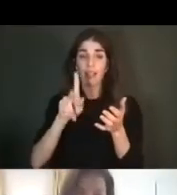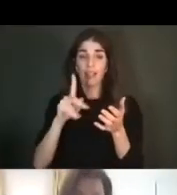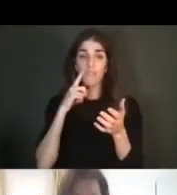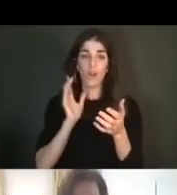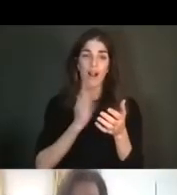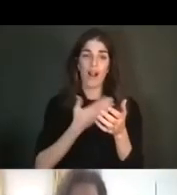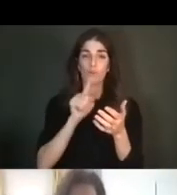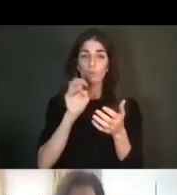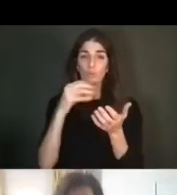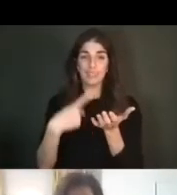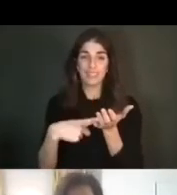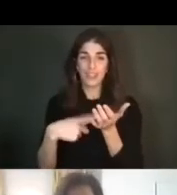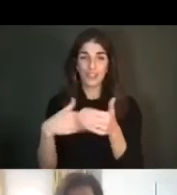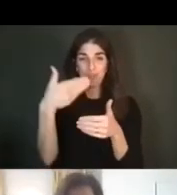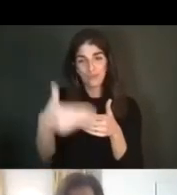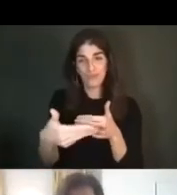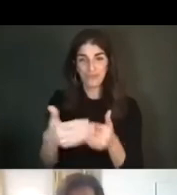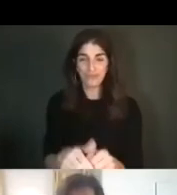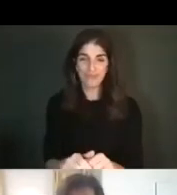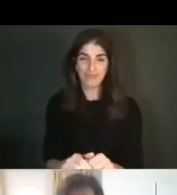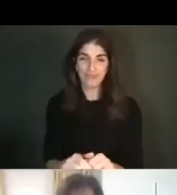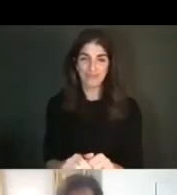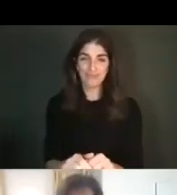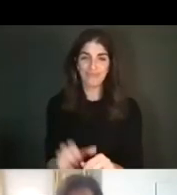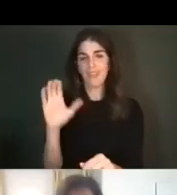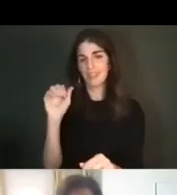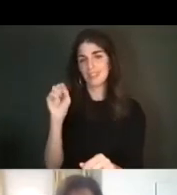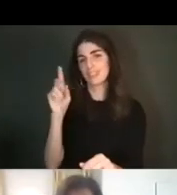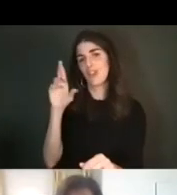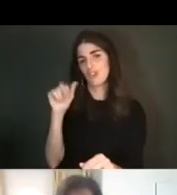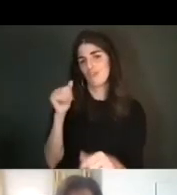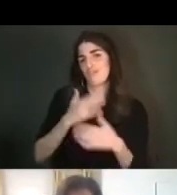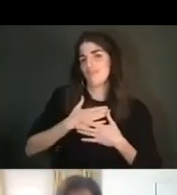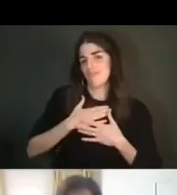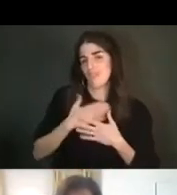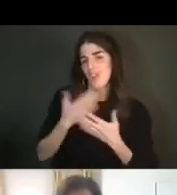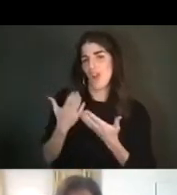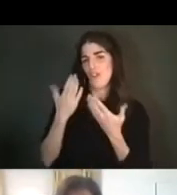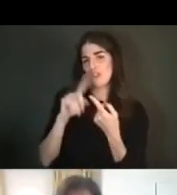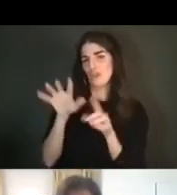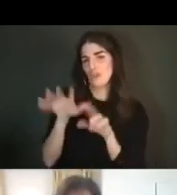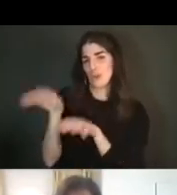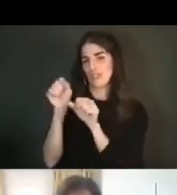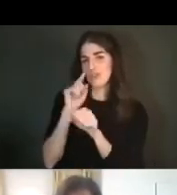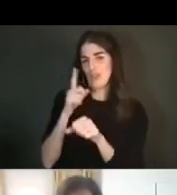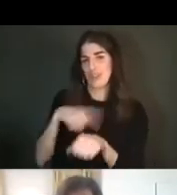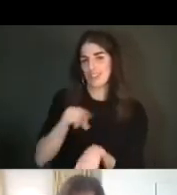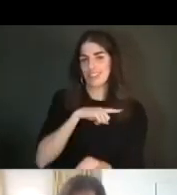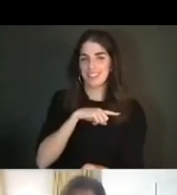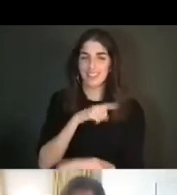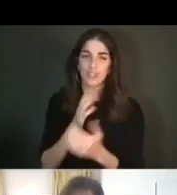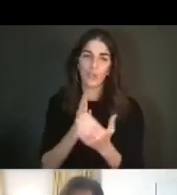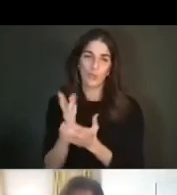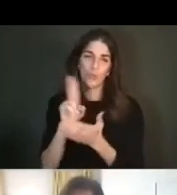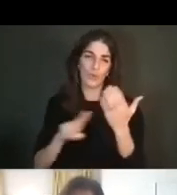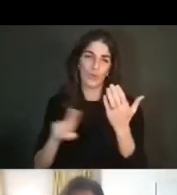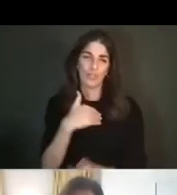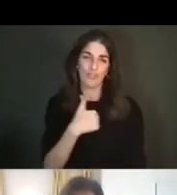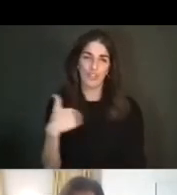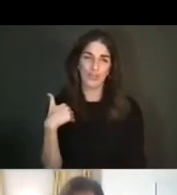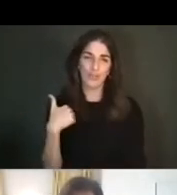discussion. Cassandra has very graciously offered to host via the University of Toronto,